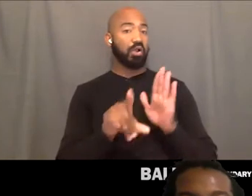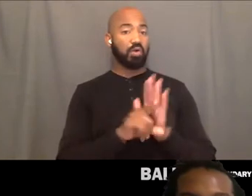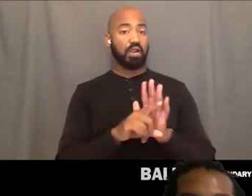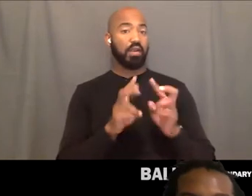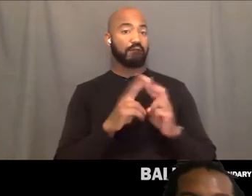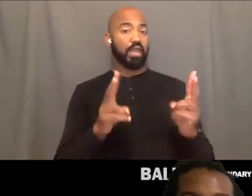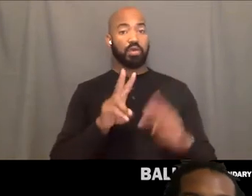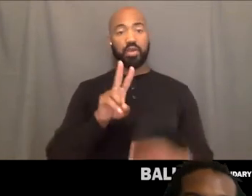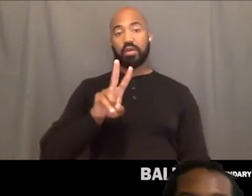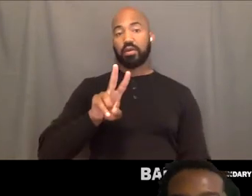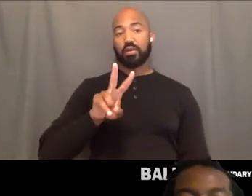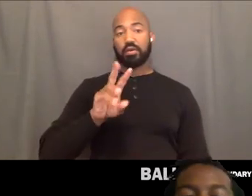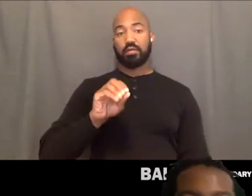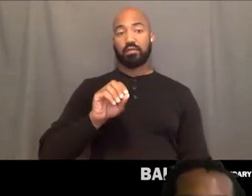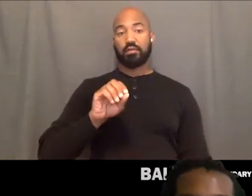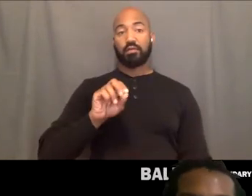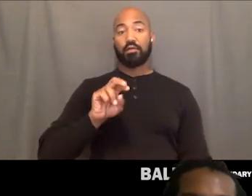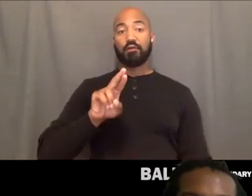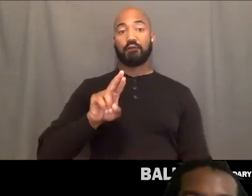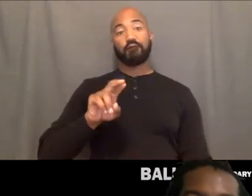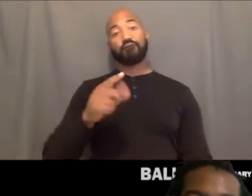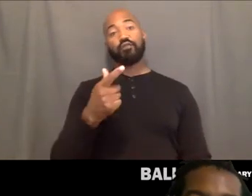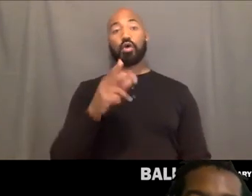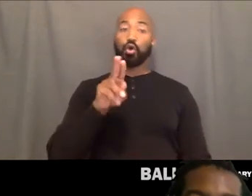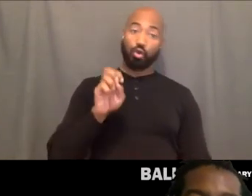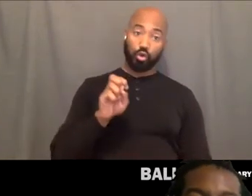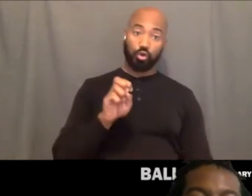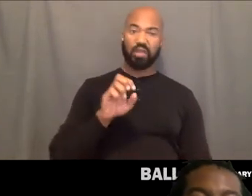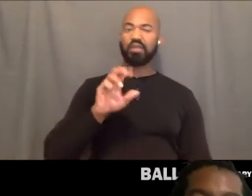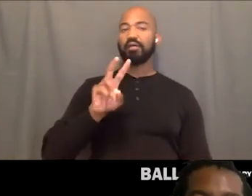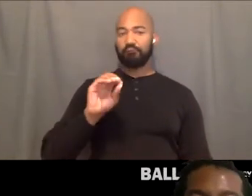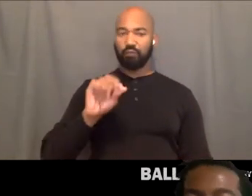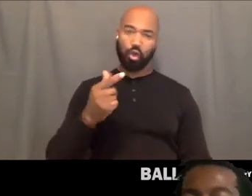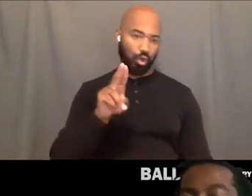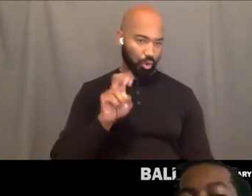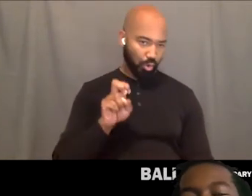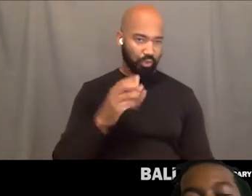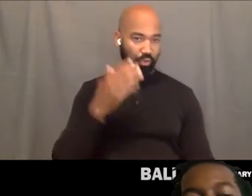Um, mother Naomi Campbell, um, behind the scenes. Of course. Of course.